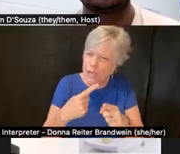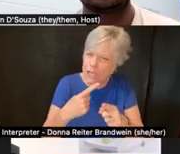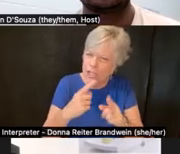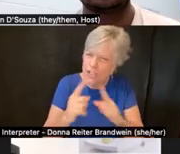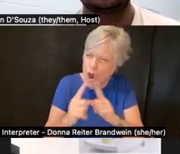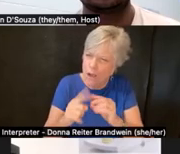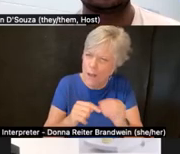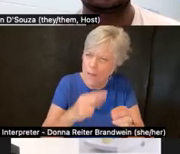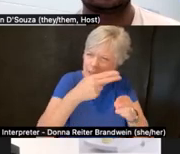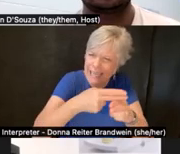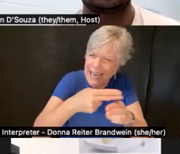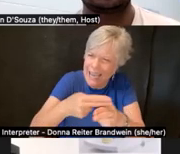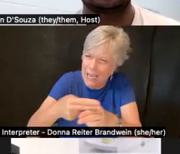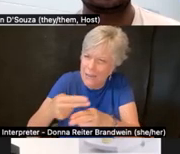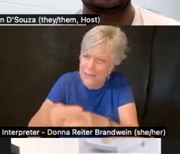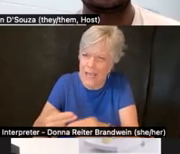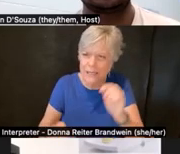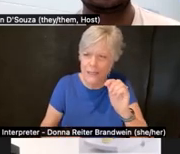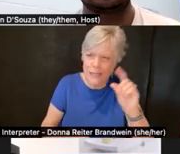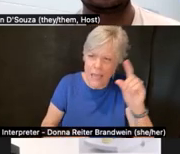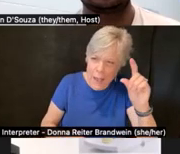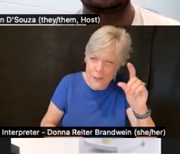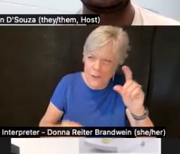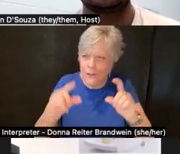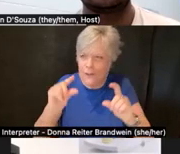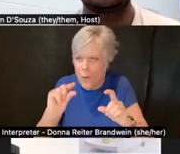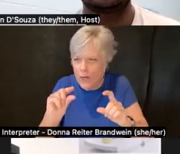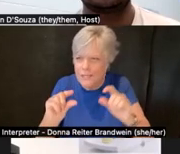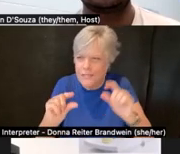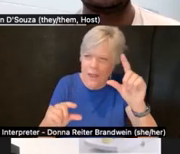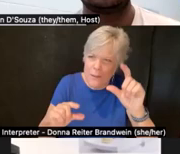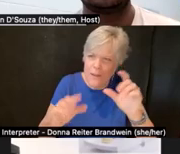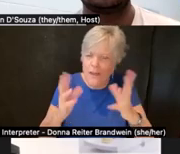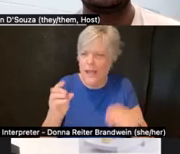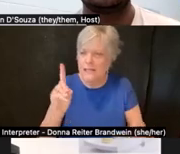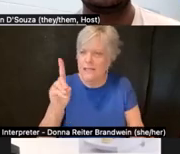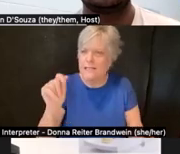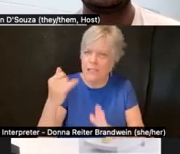and the capitalization of disability and the disability arts and literature